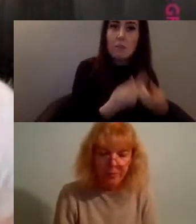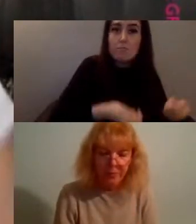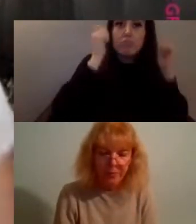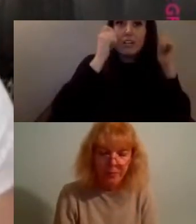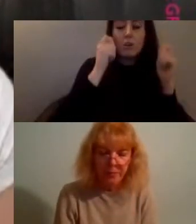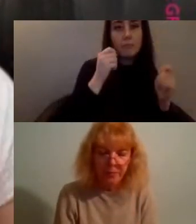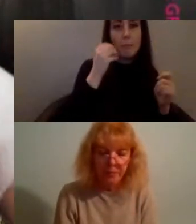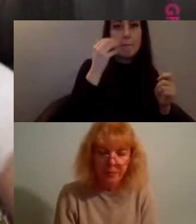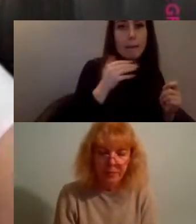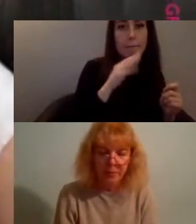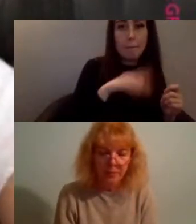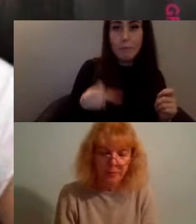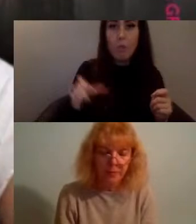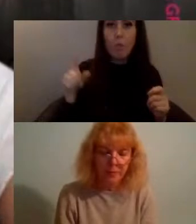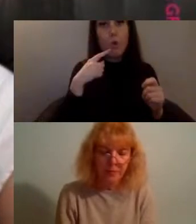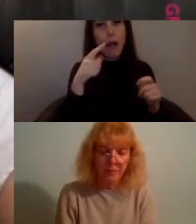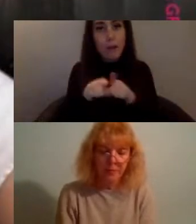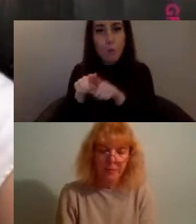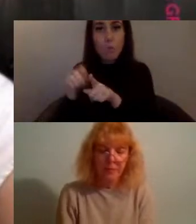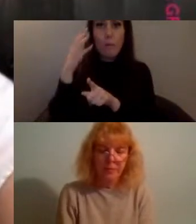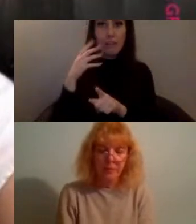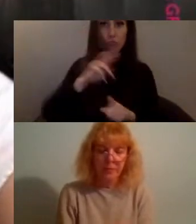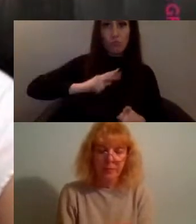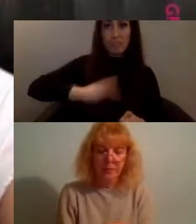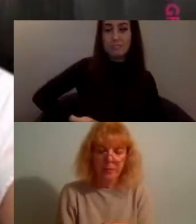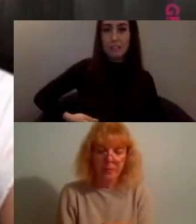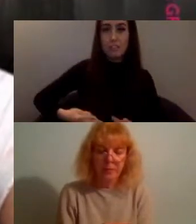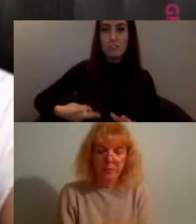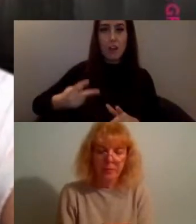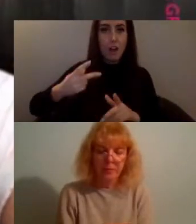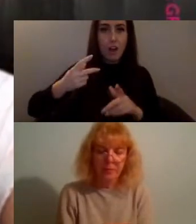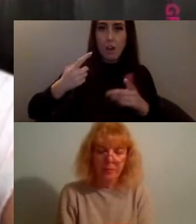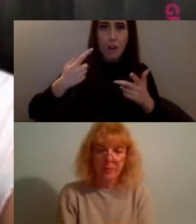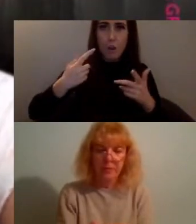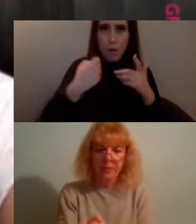aren't really asked what we want to archive we don't often get the chance or the opportunity to